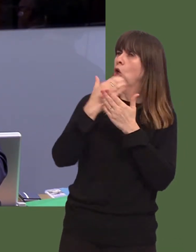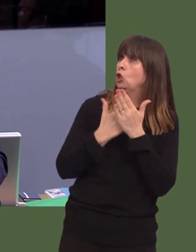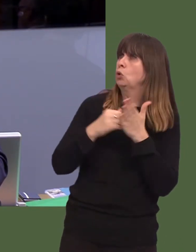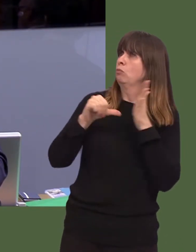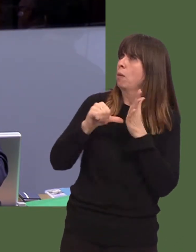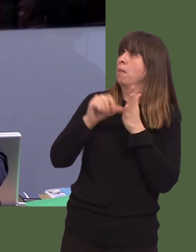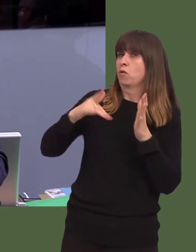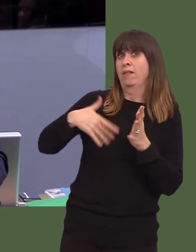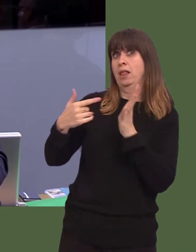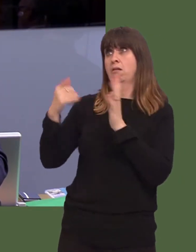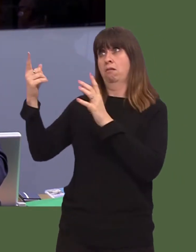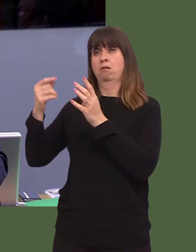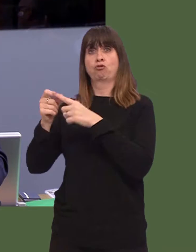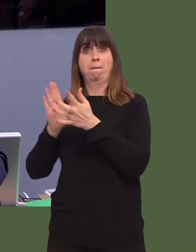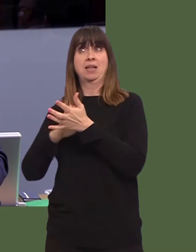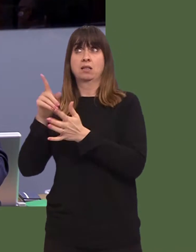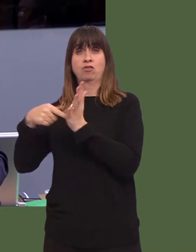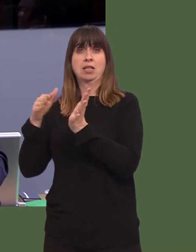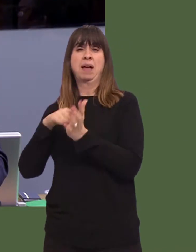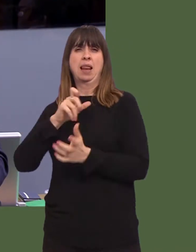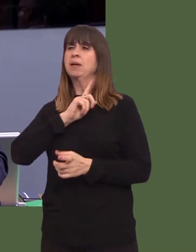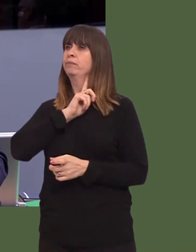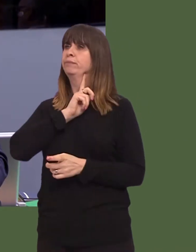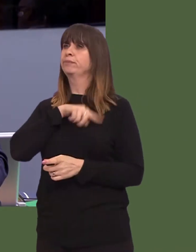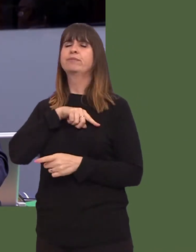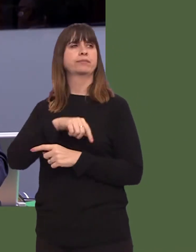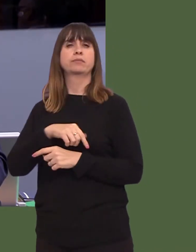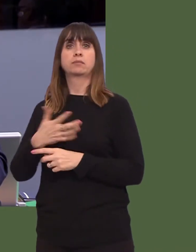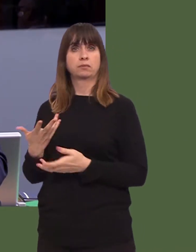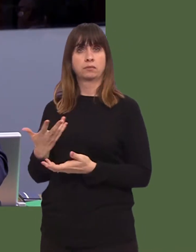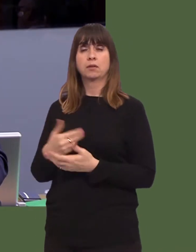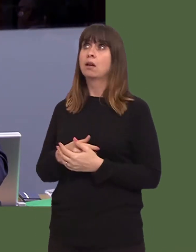One thing that has come out from north Wales, from the ambition board in particular, is